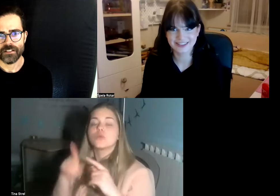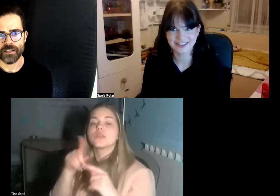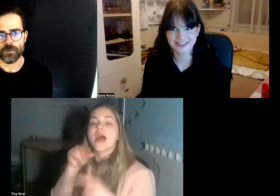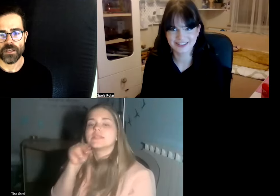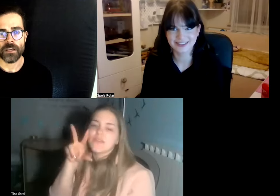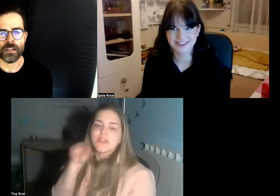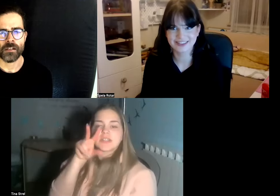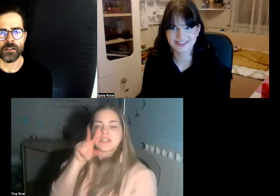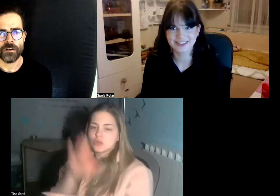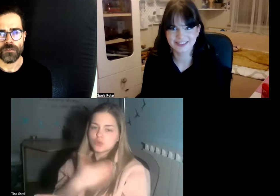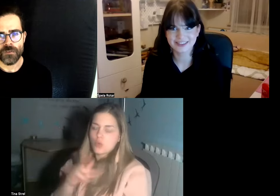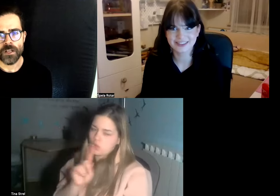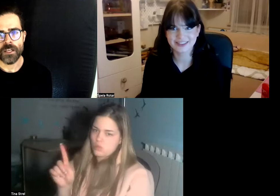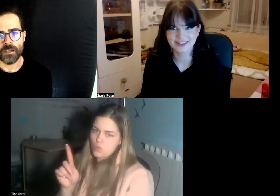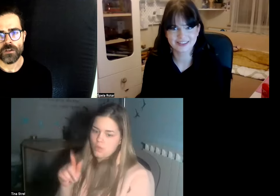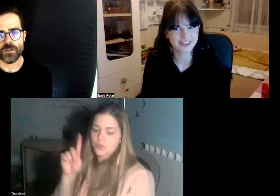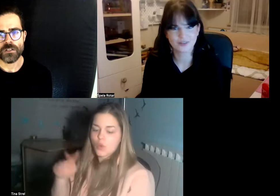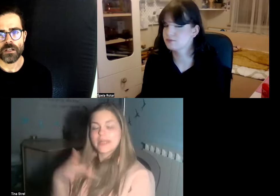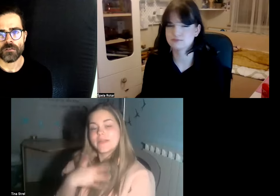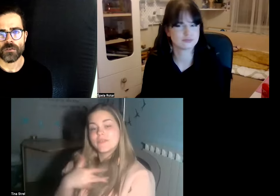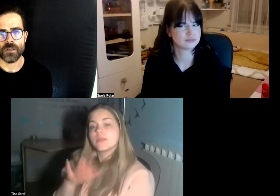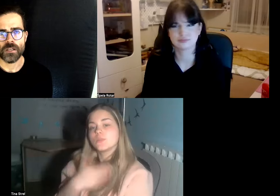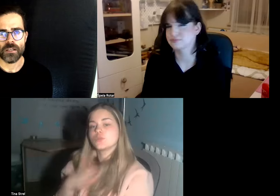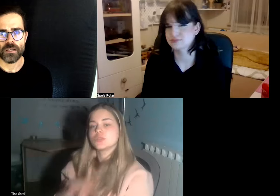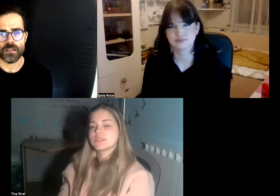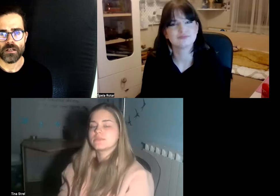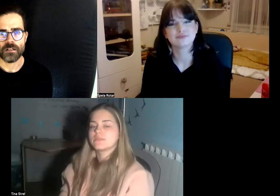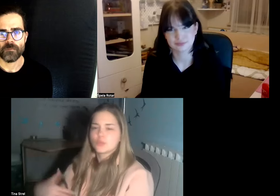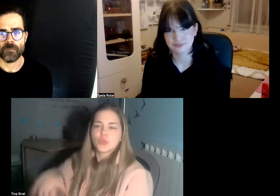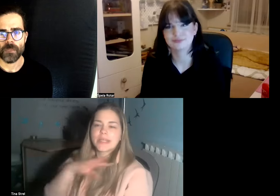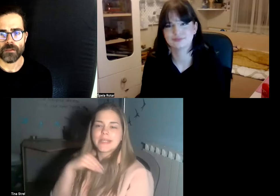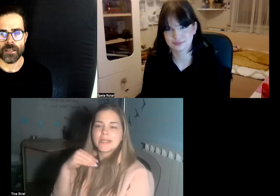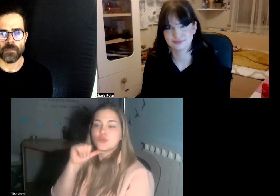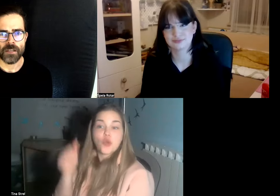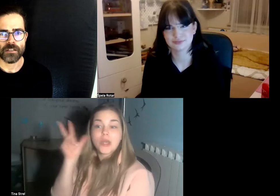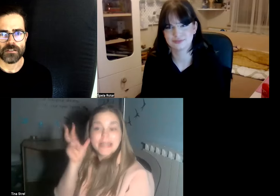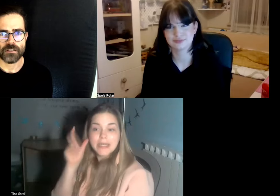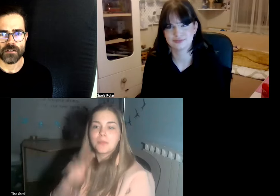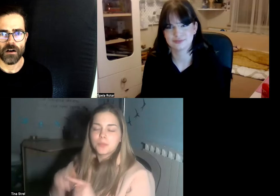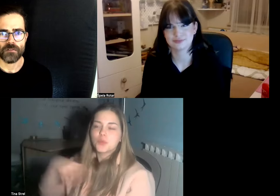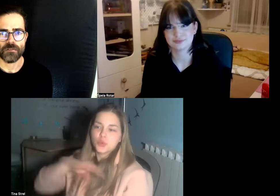where we can fully use and fully take advantage of